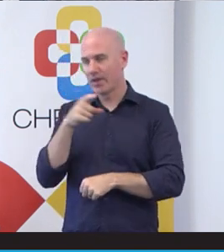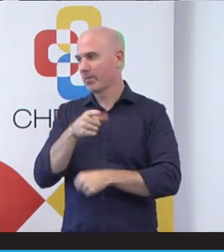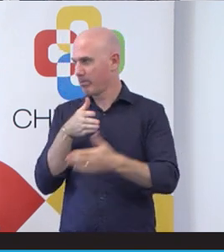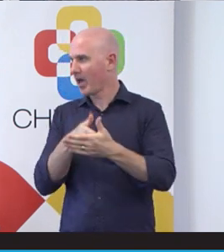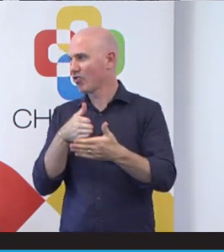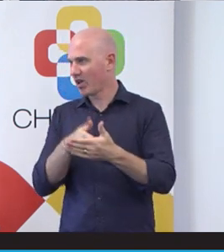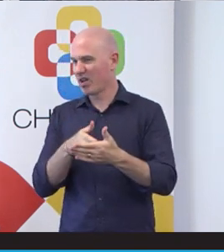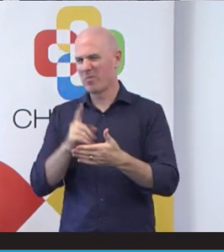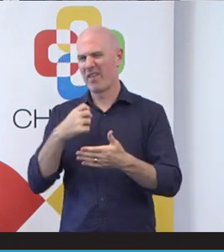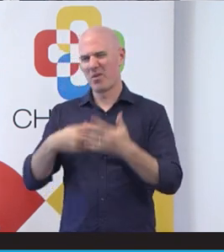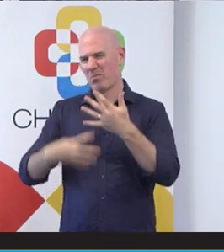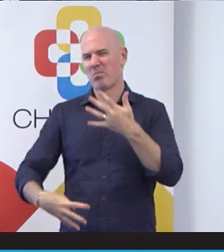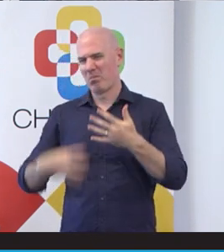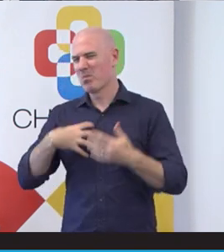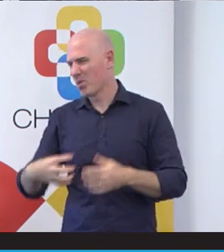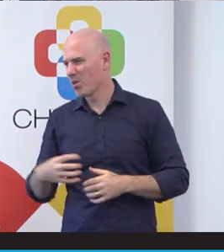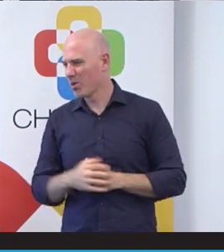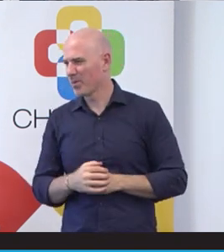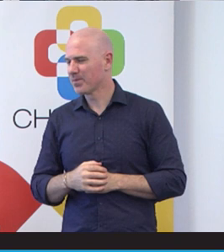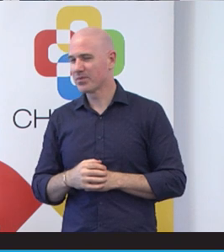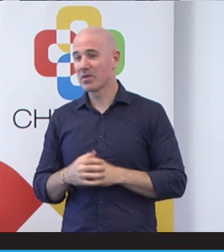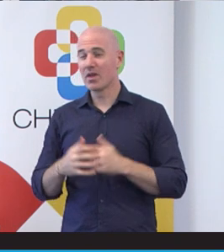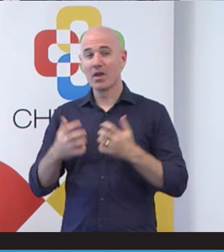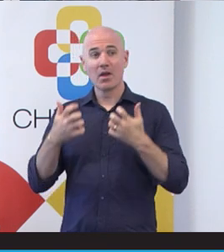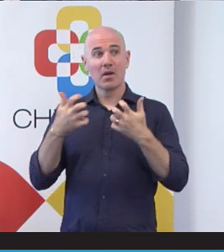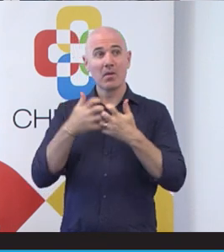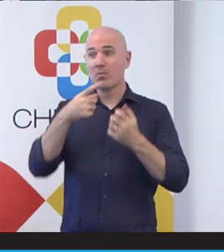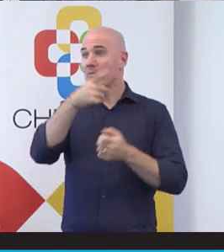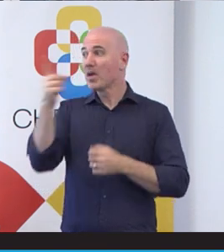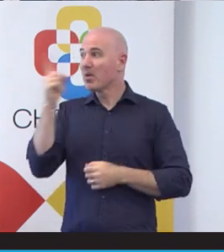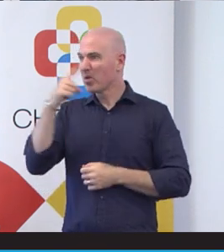guess a lot of the time people think, oh, I can't really do much about those things,